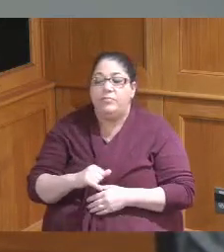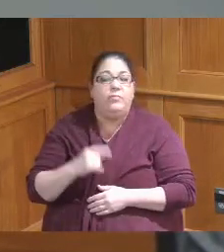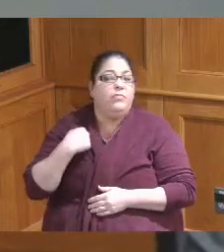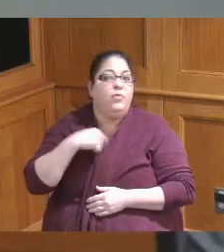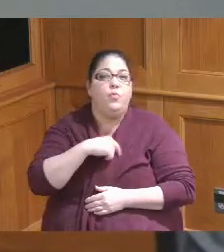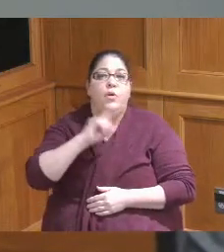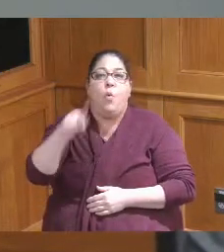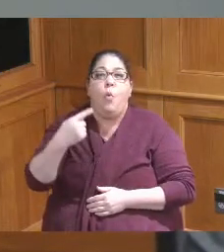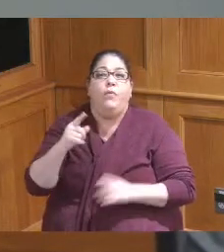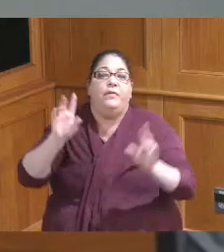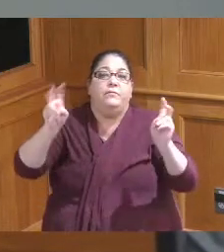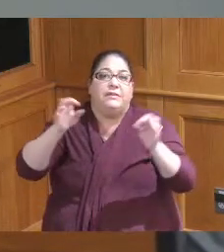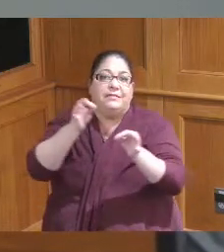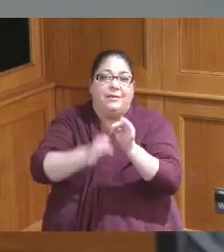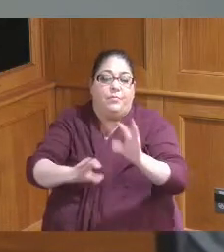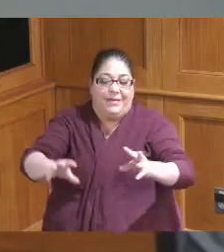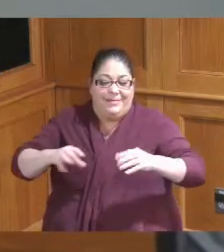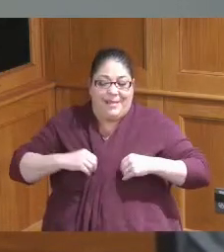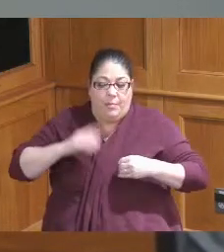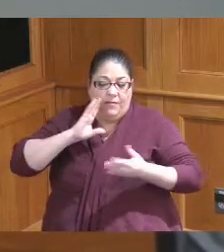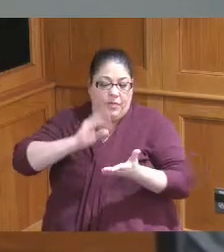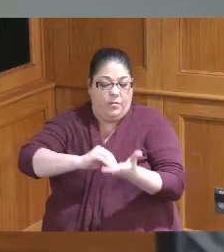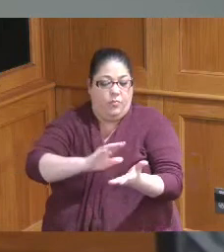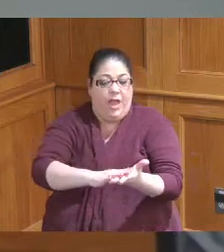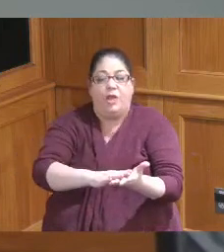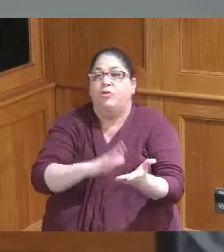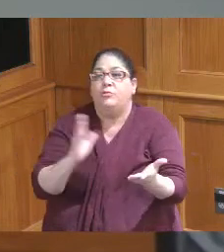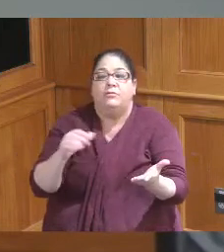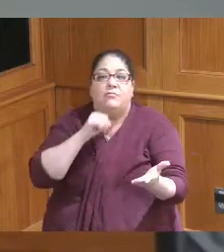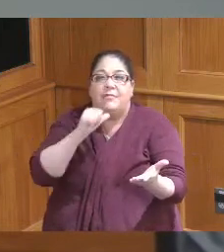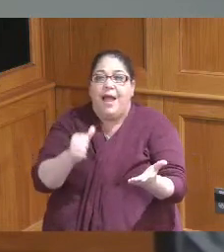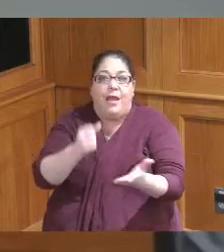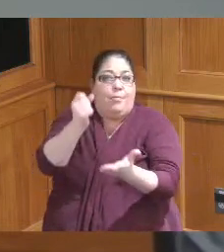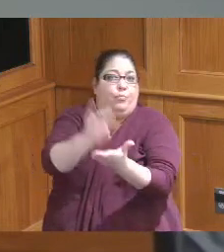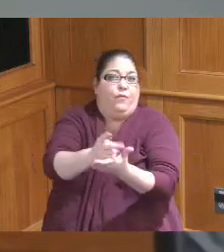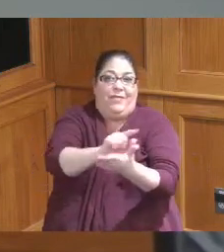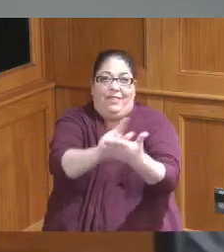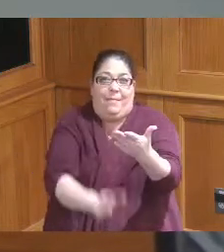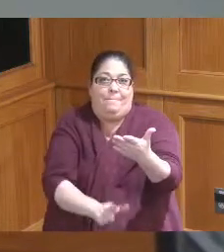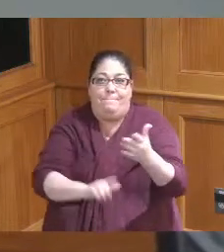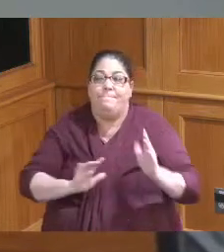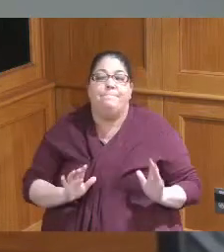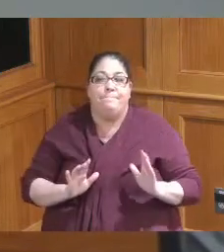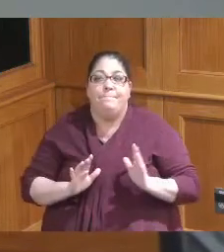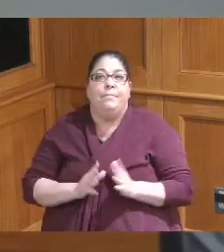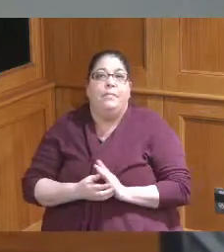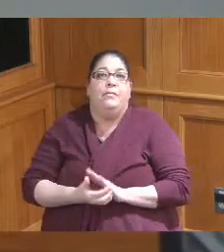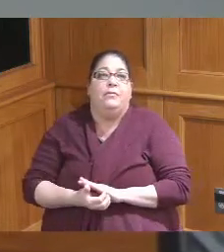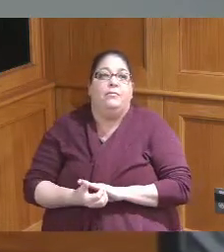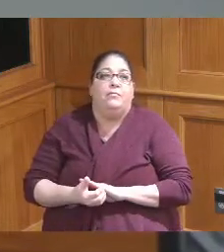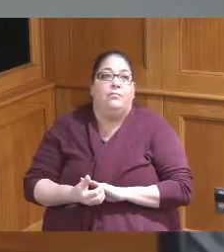accepting these for the record not approving not actually approving the the members on this